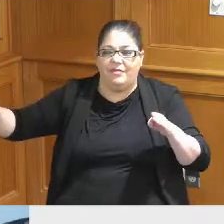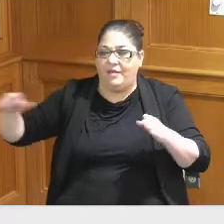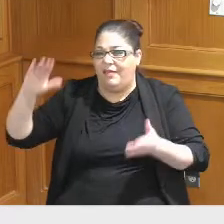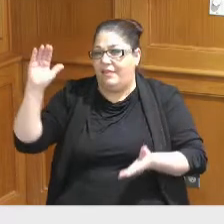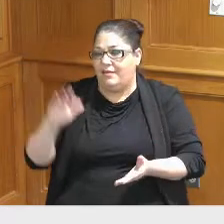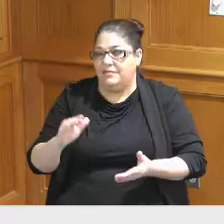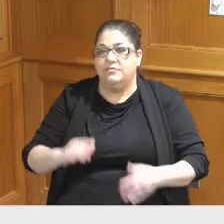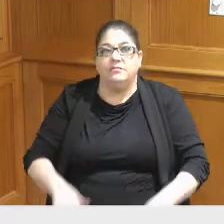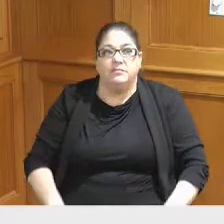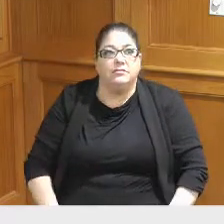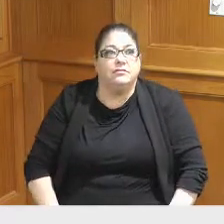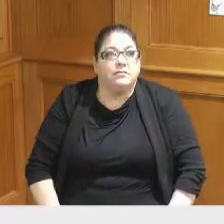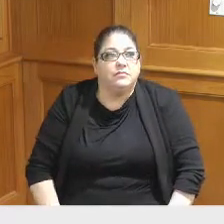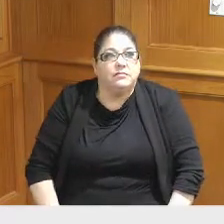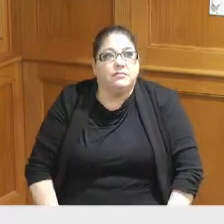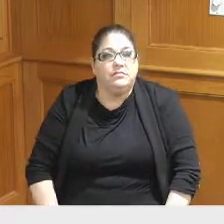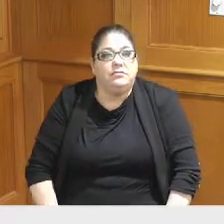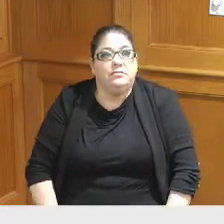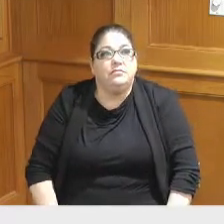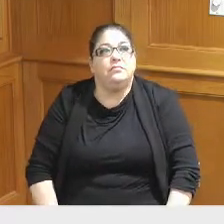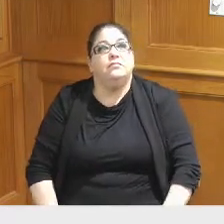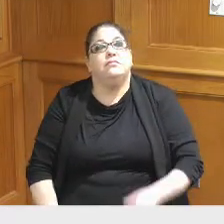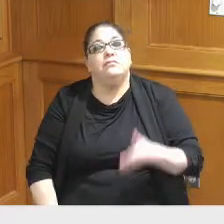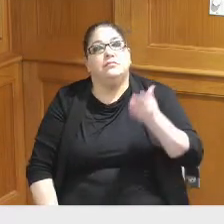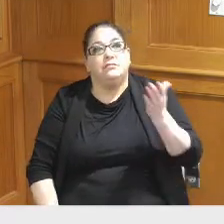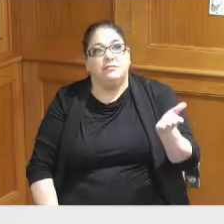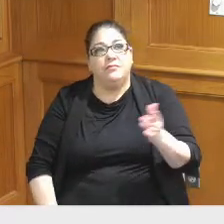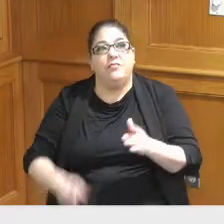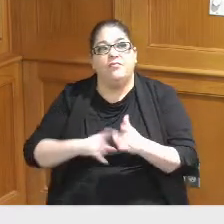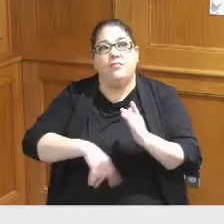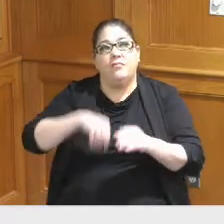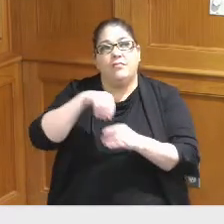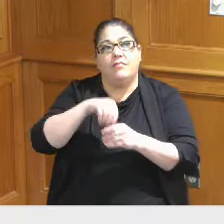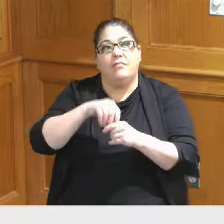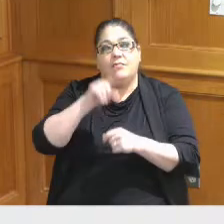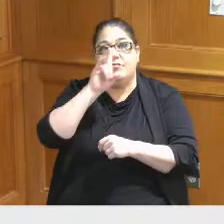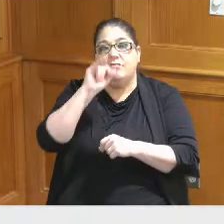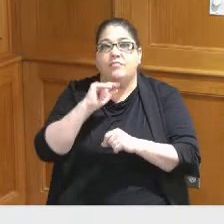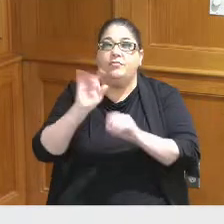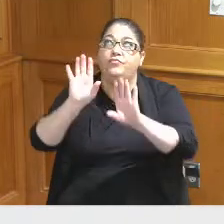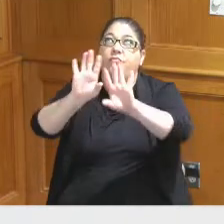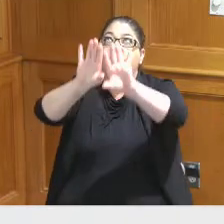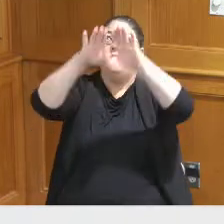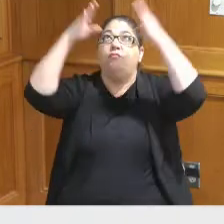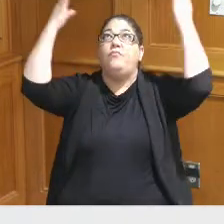and then this gives you a sense of the interior and the opening that would this